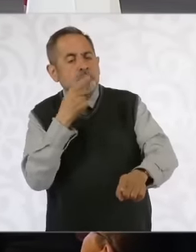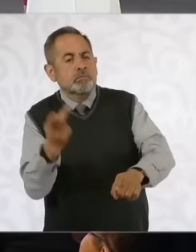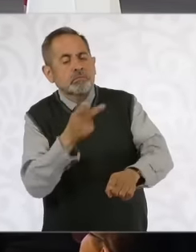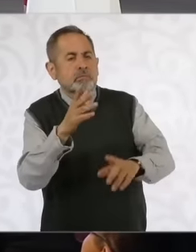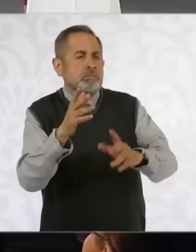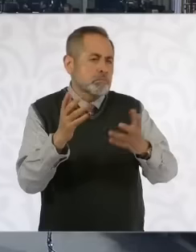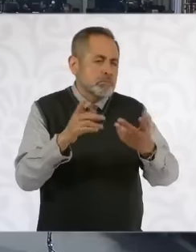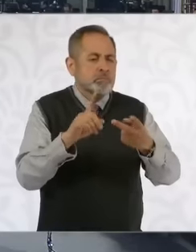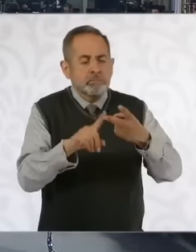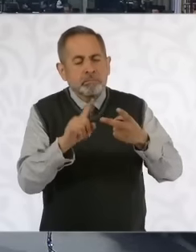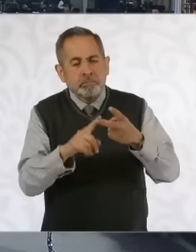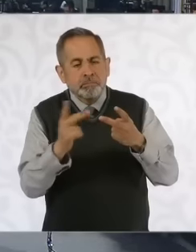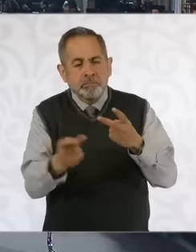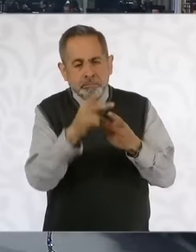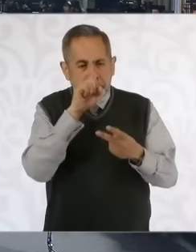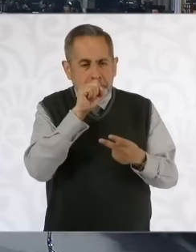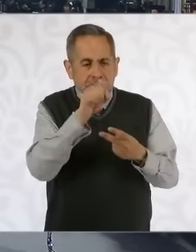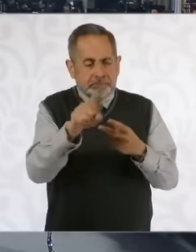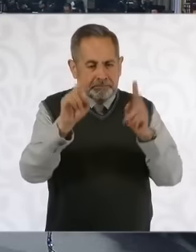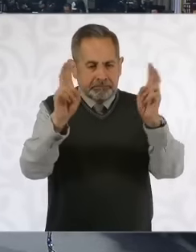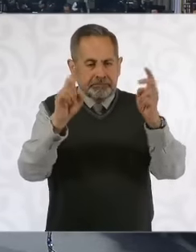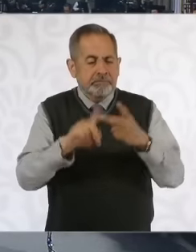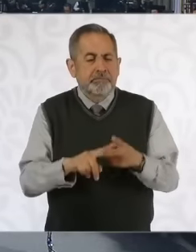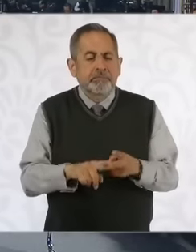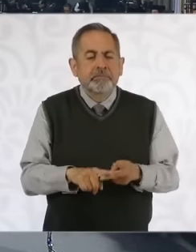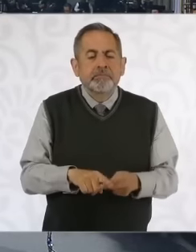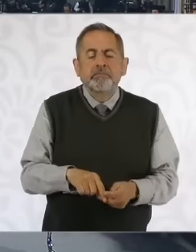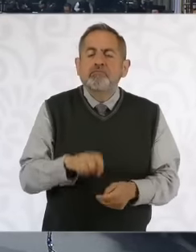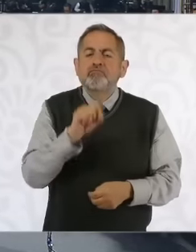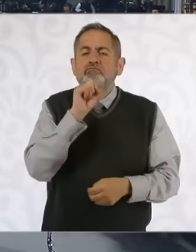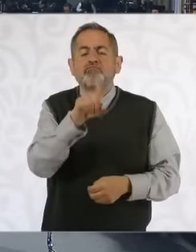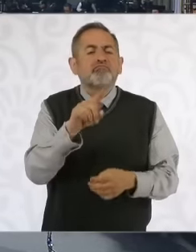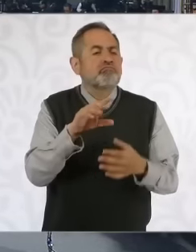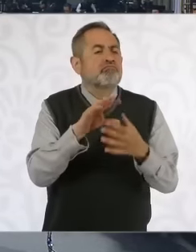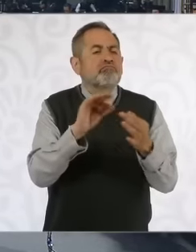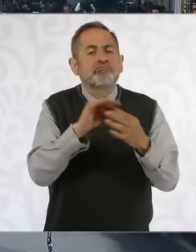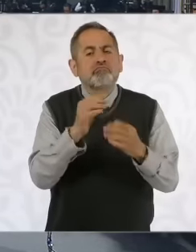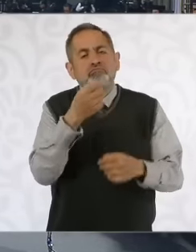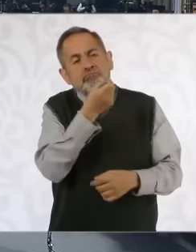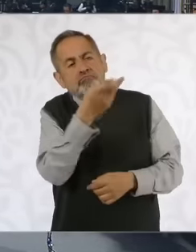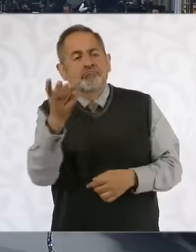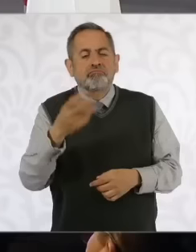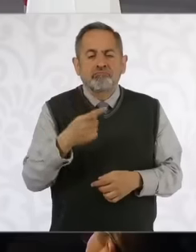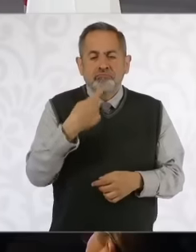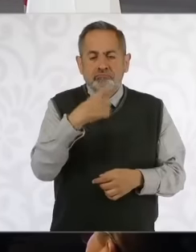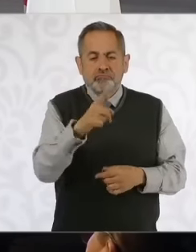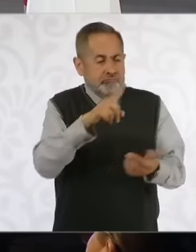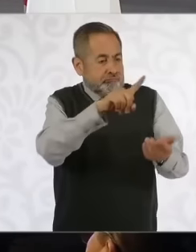ask him about this issue. There have also been complaints within the judiciary